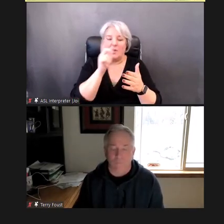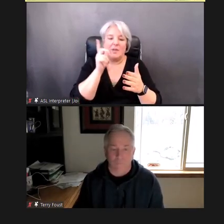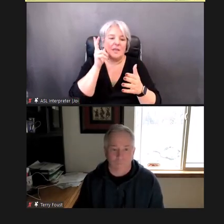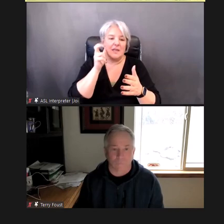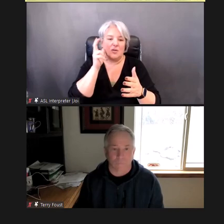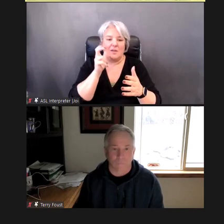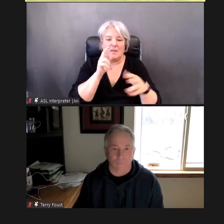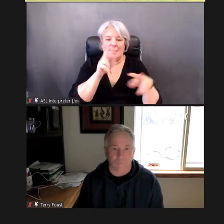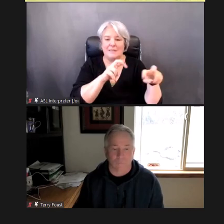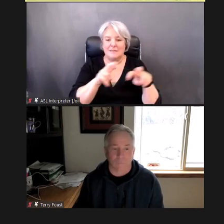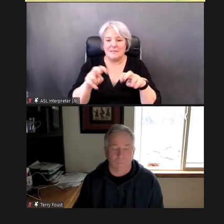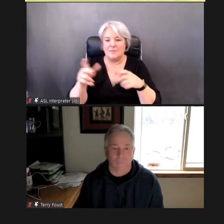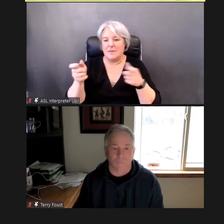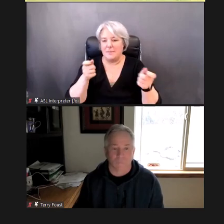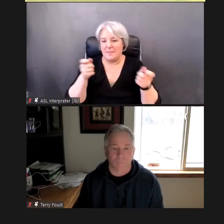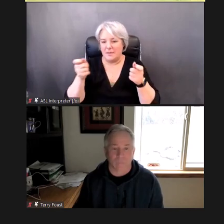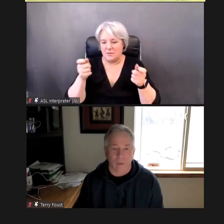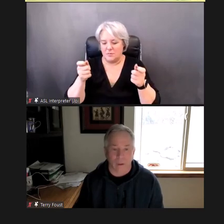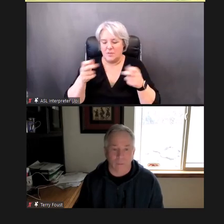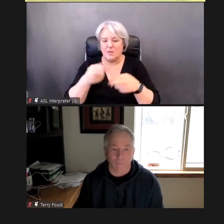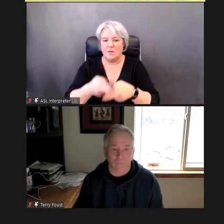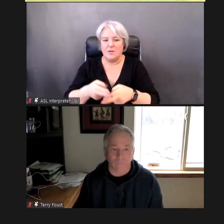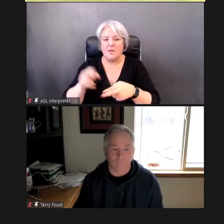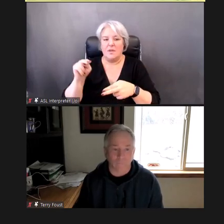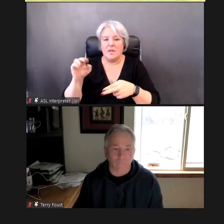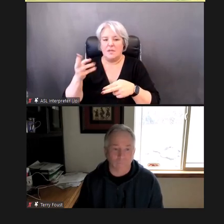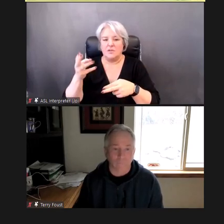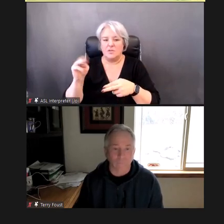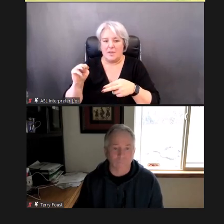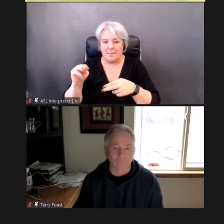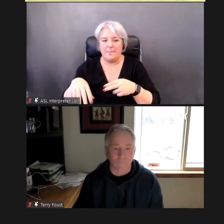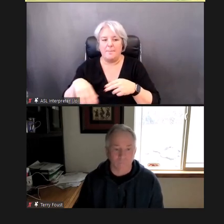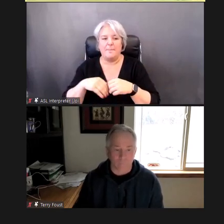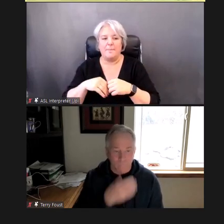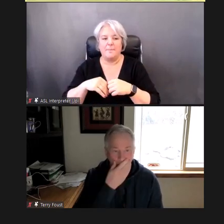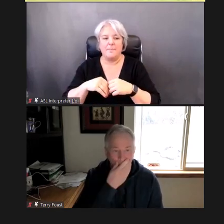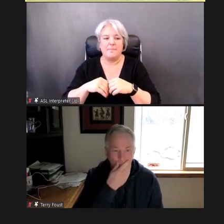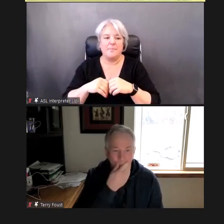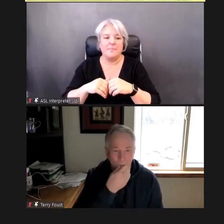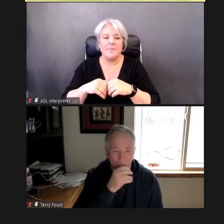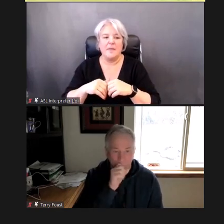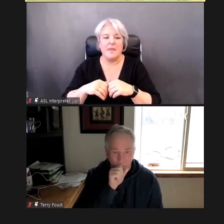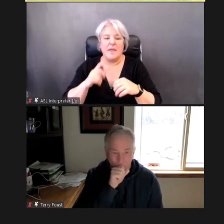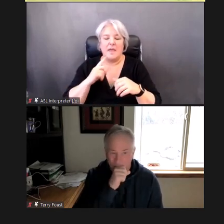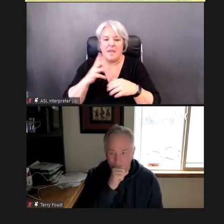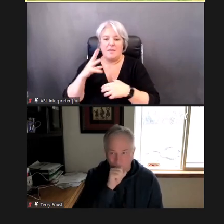At Utah State, Of which I am the associate director.